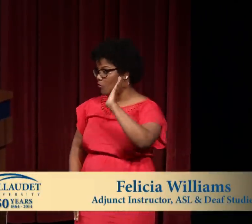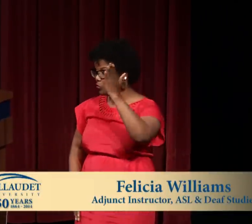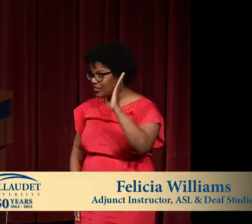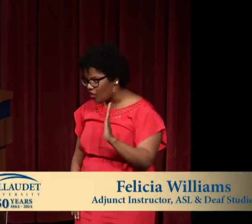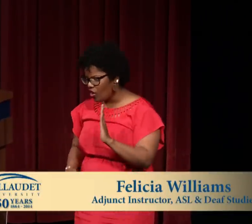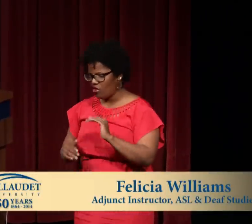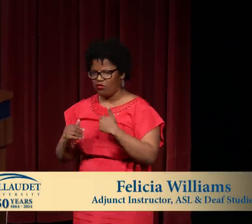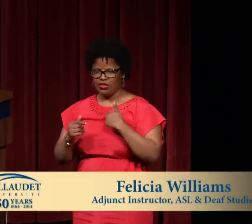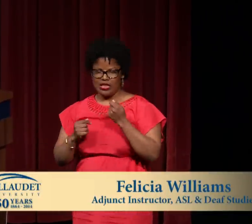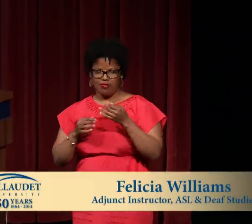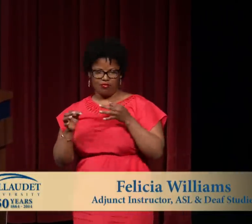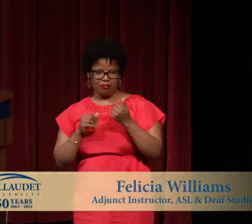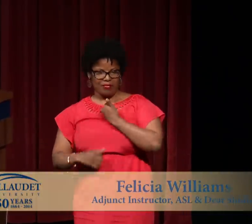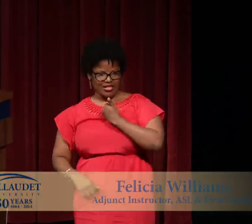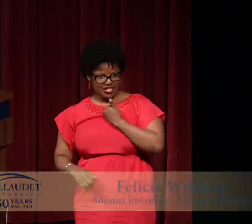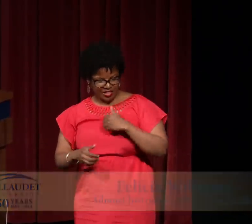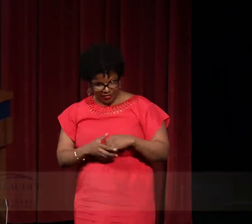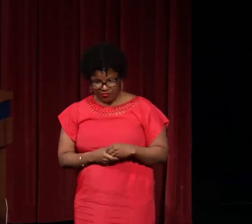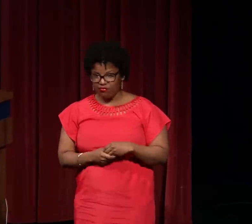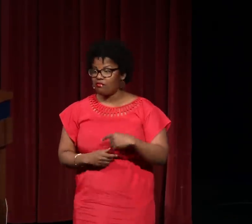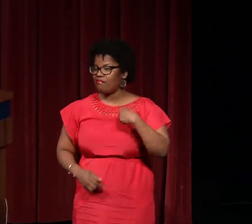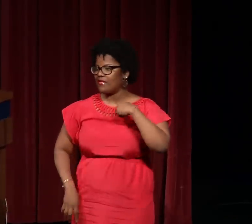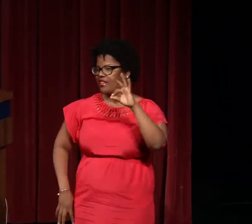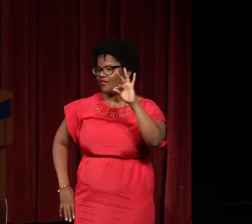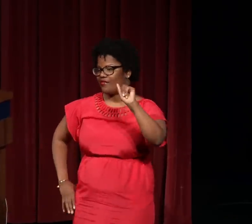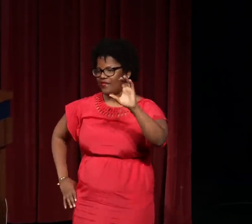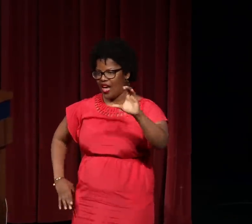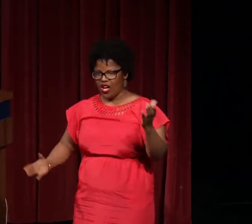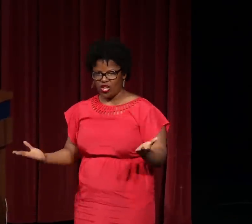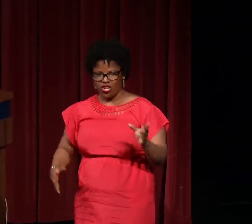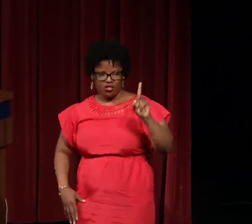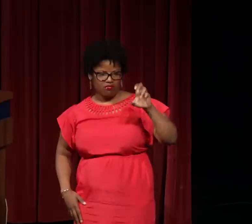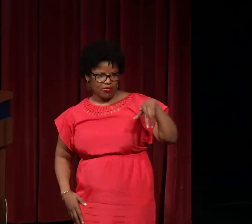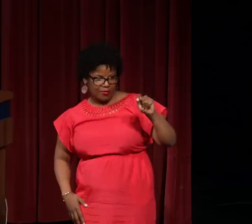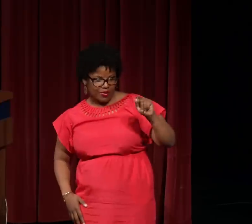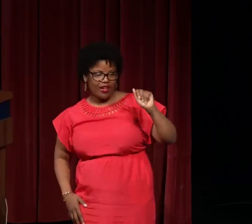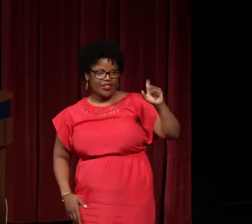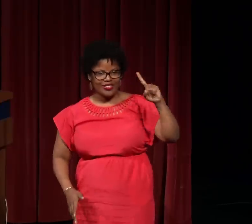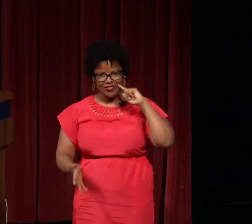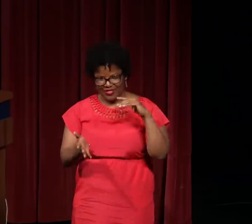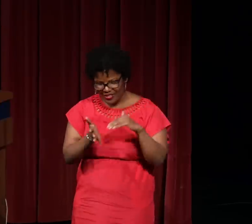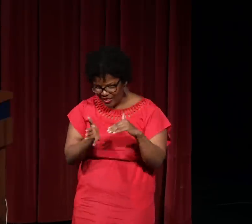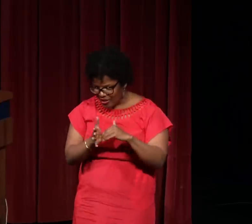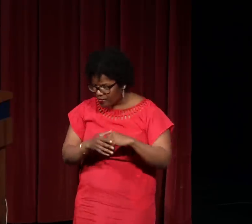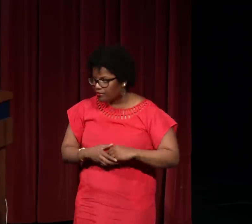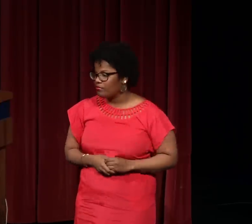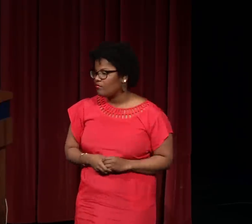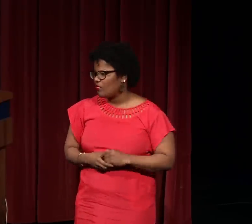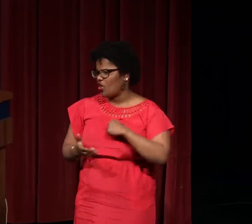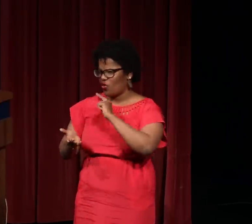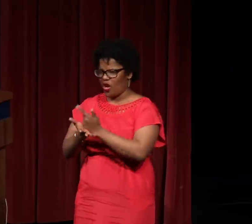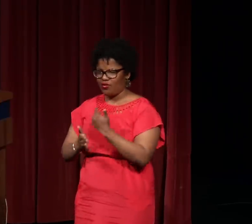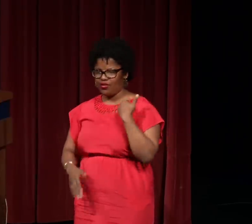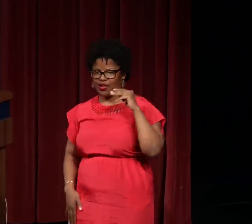But I introduce our presenter, I do want to talk about myself. I am a faculty member in the department of ASL Deaf Studies.